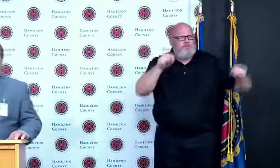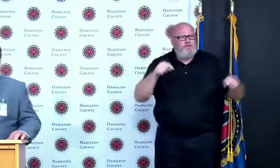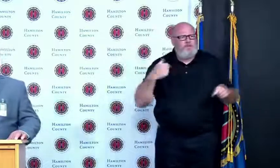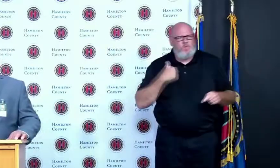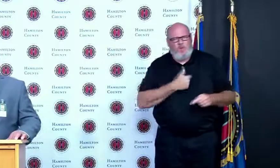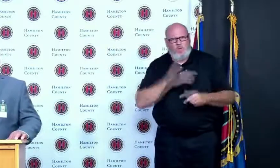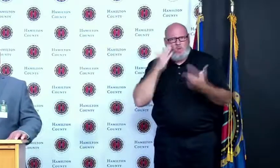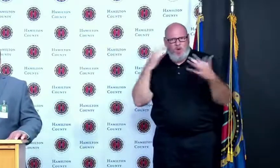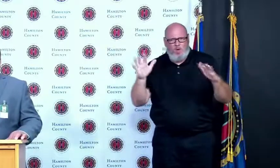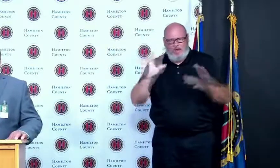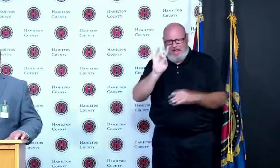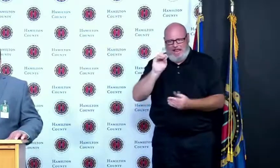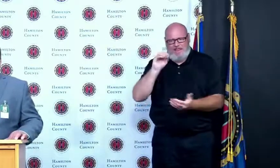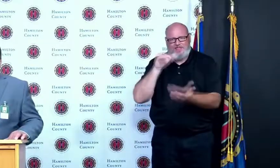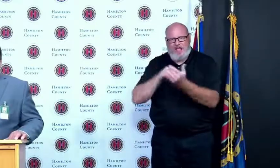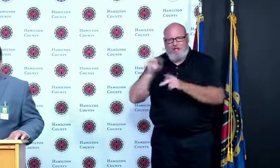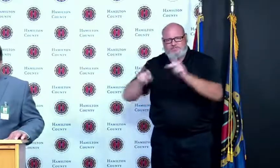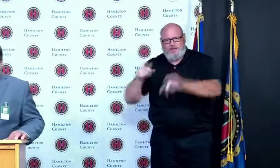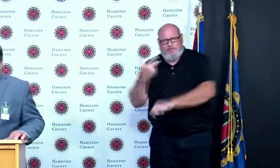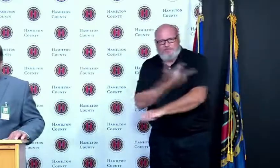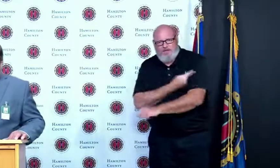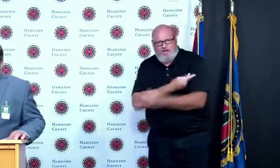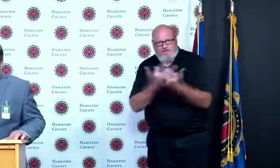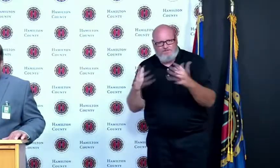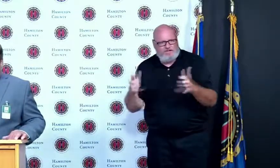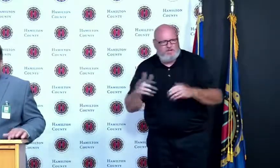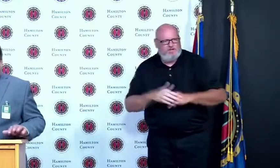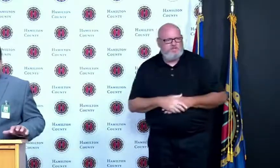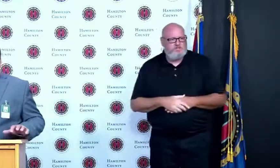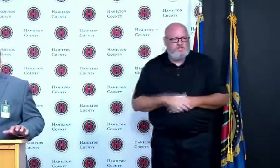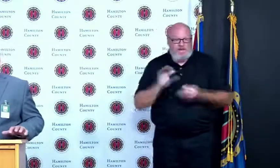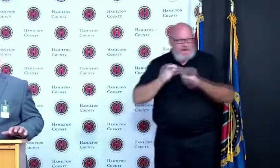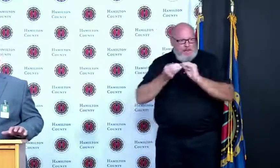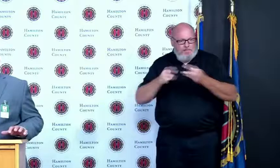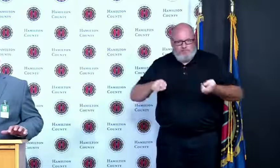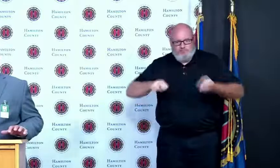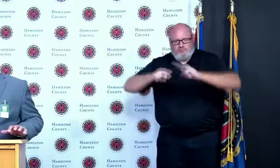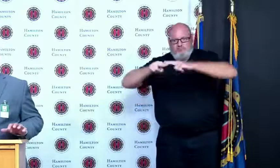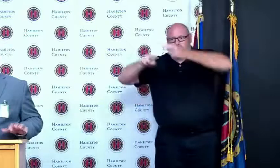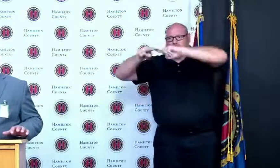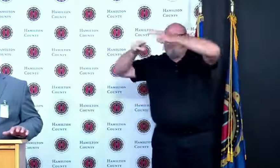and that number goes up week after week we have seen a slowdown in the rate of appointments